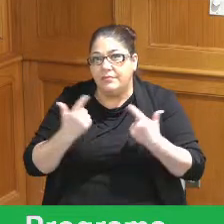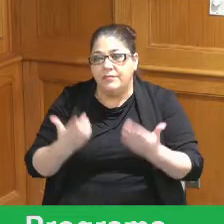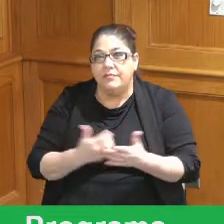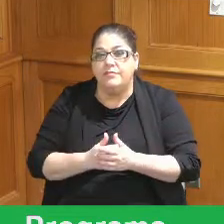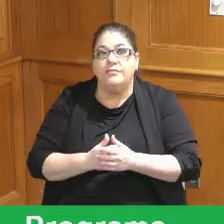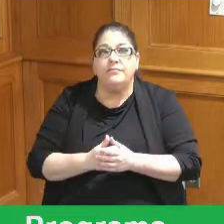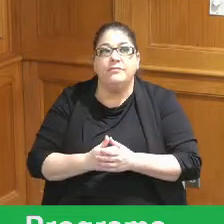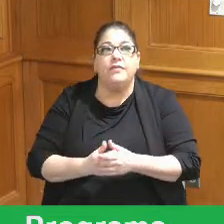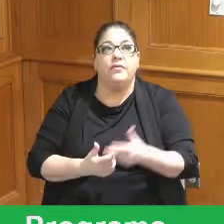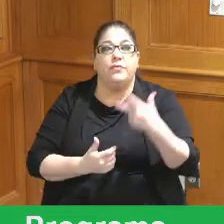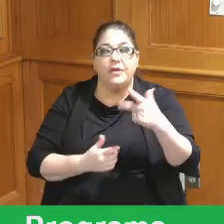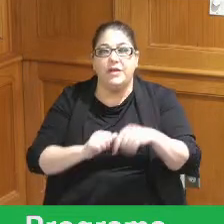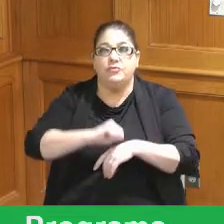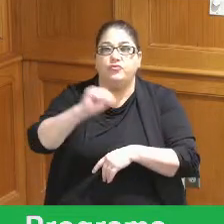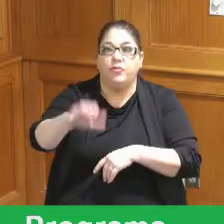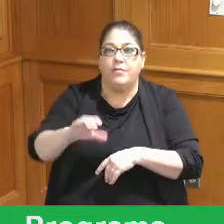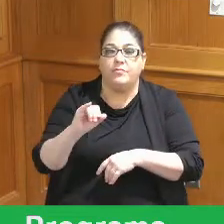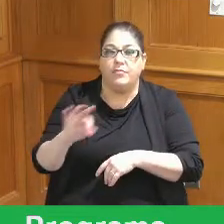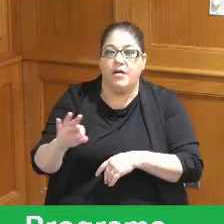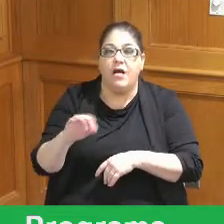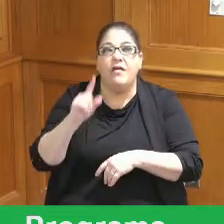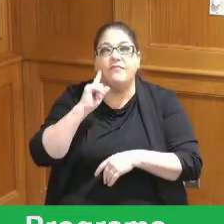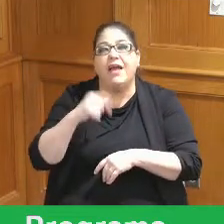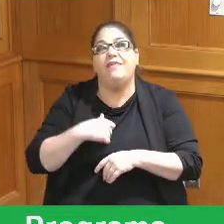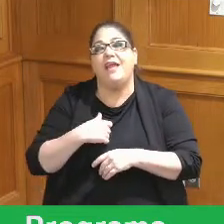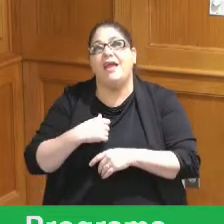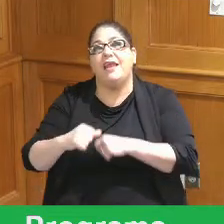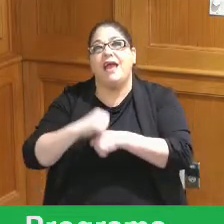at three locations and we have a house of hazardous waste event usually in the fall